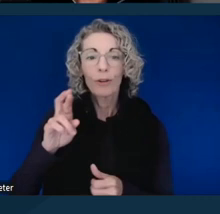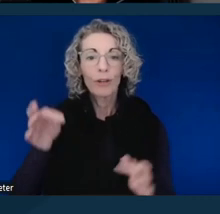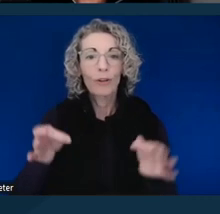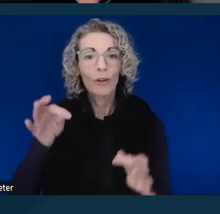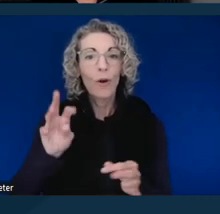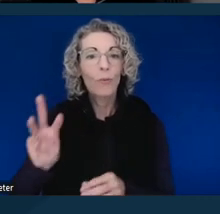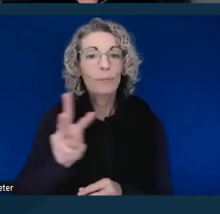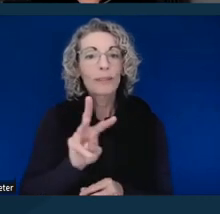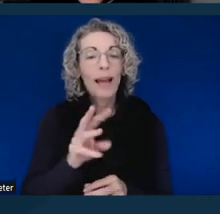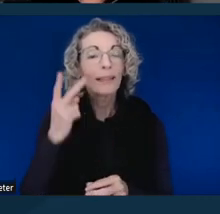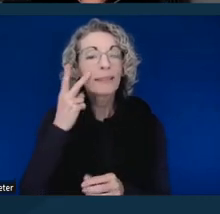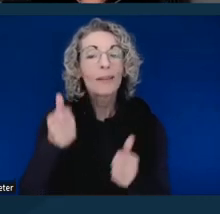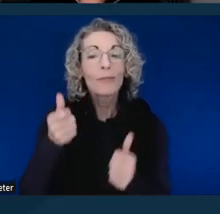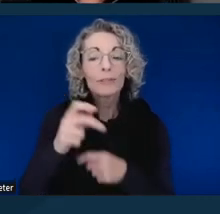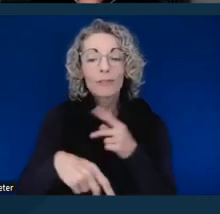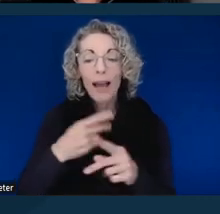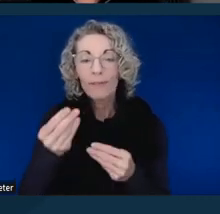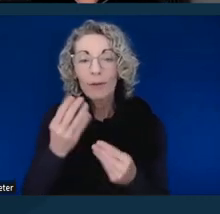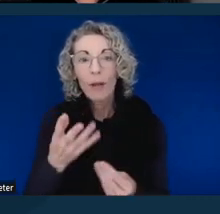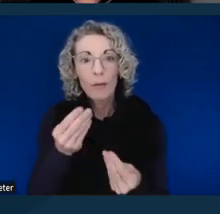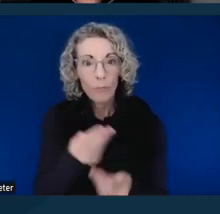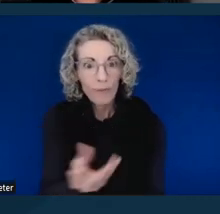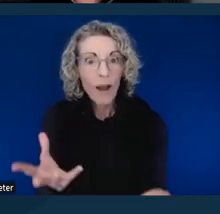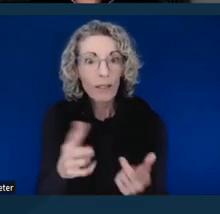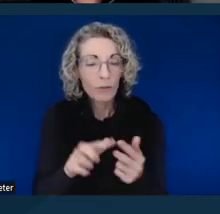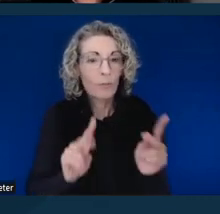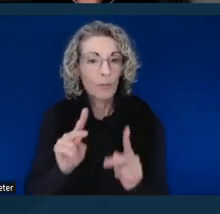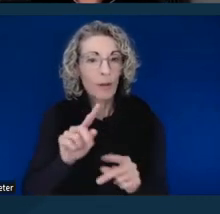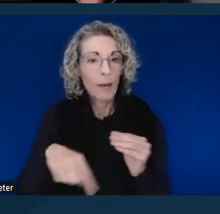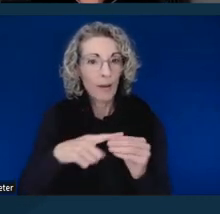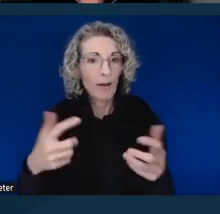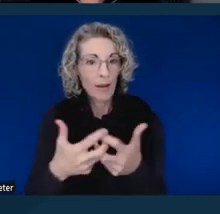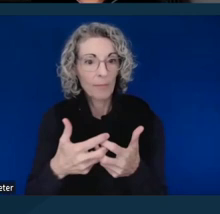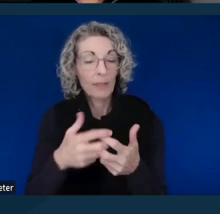with regard to accommodations and specifically with regard to how to appeal them,